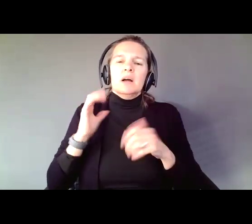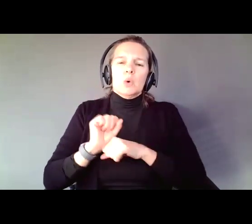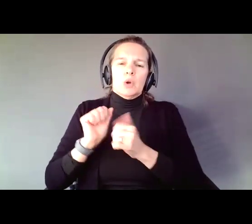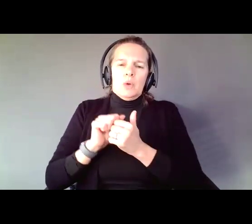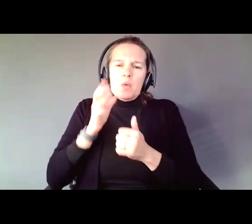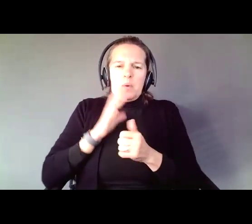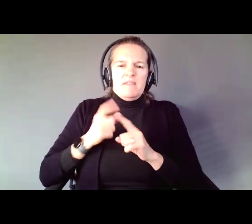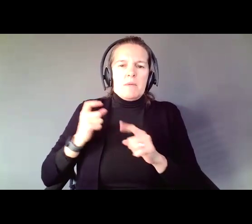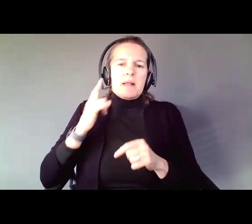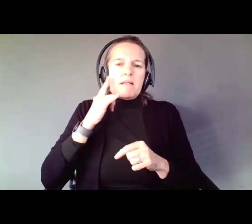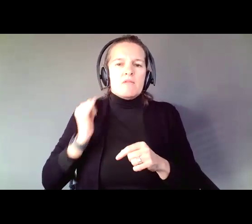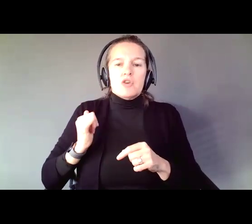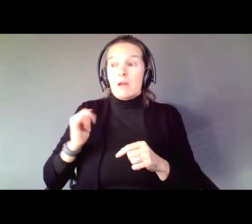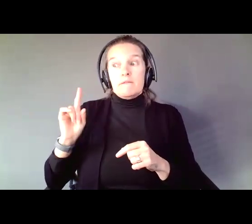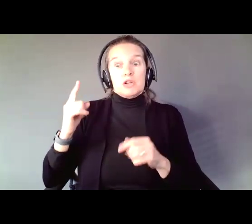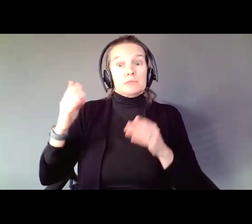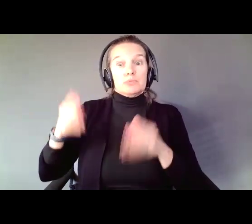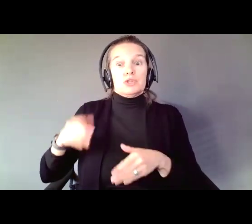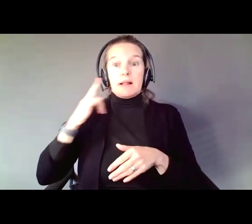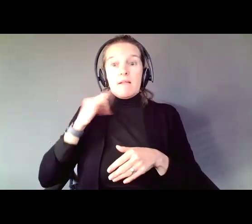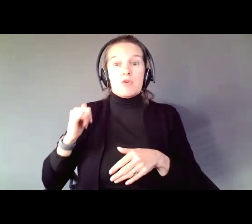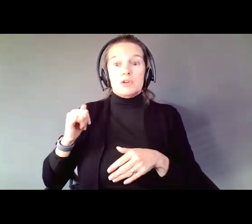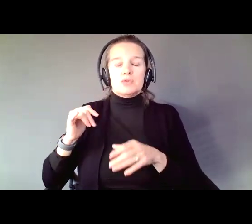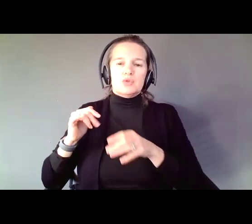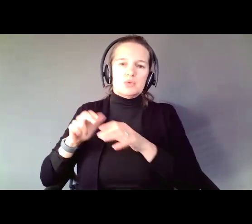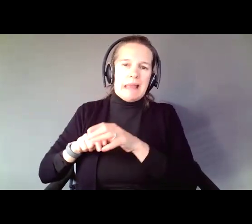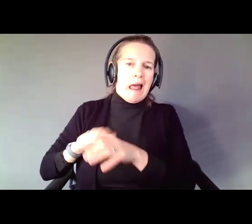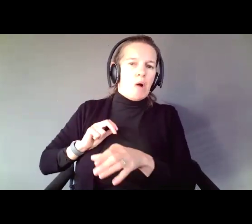the first person in California to get out of a guardianship because she used Supported